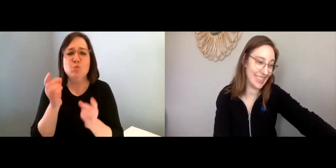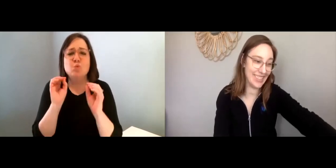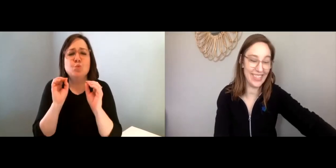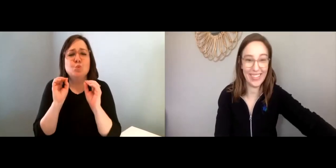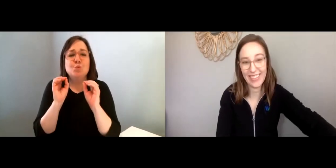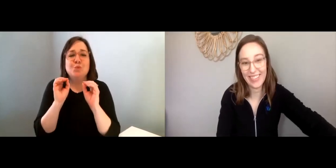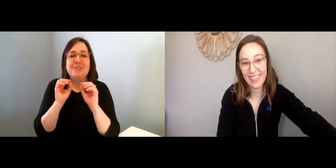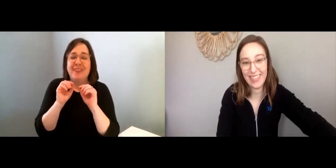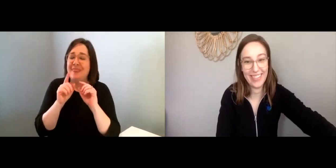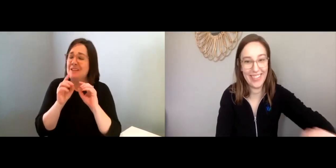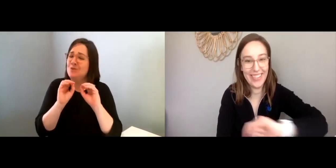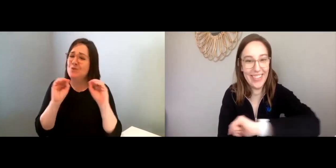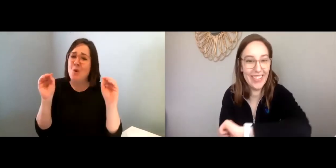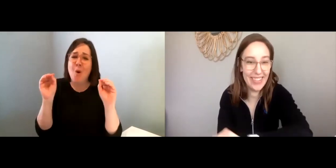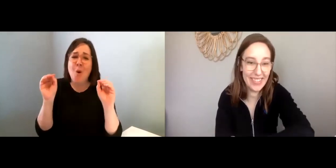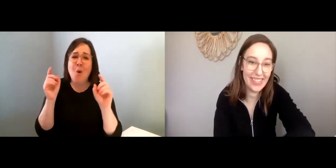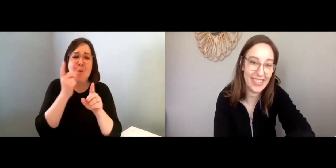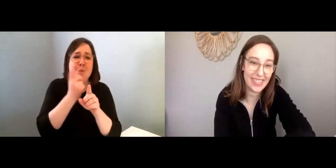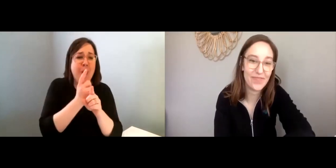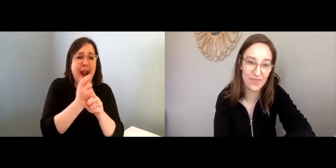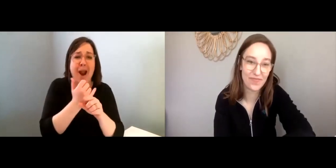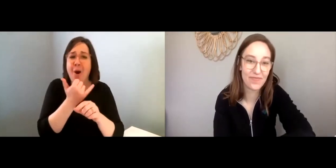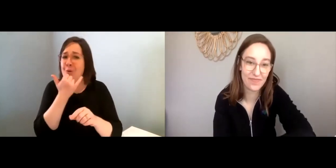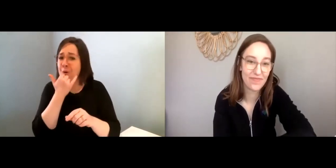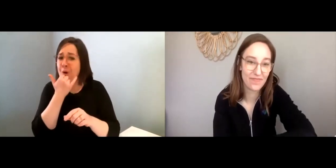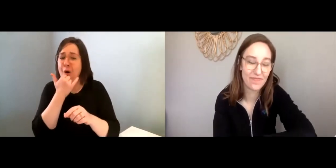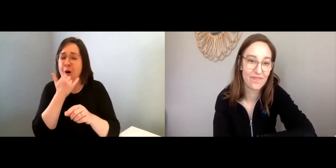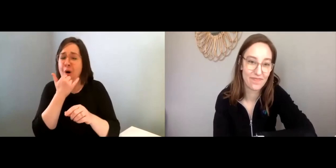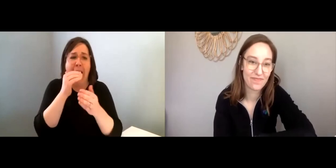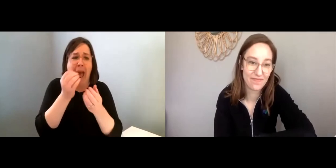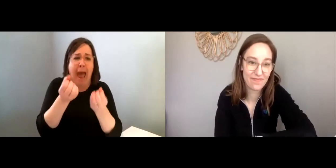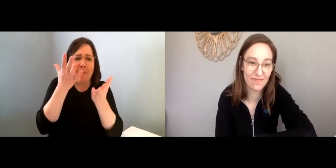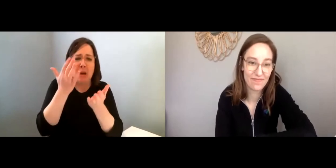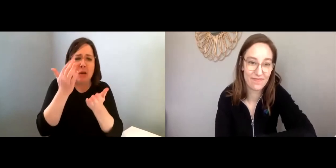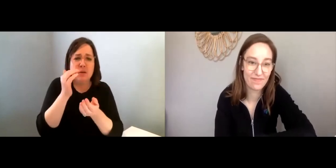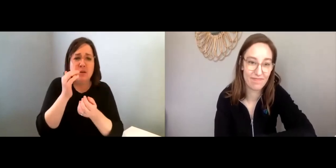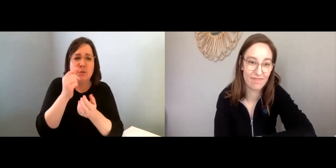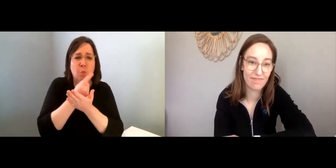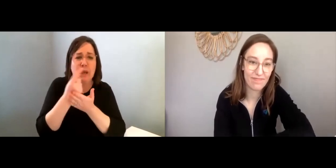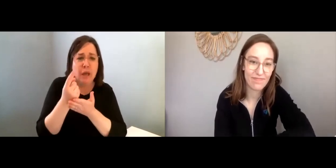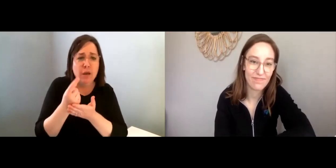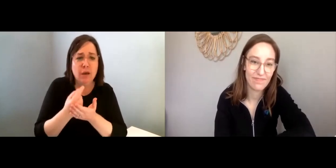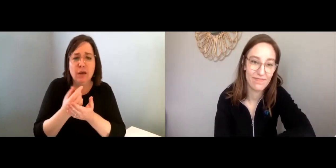Lisa: Yeah, well there’s no right or wrong answer.